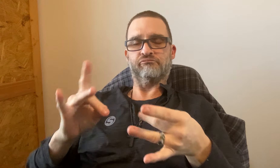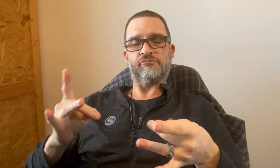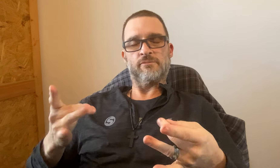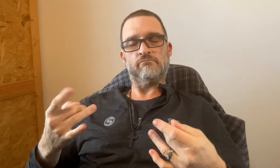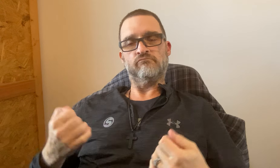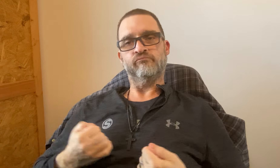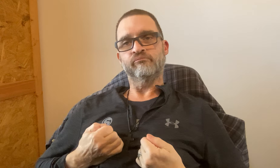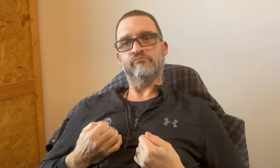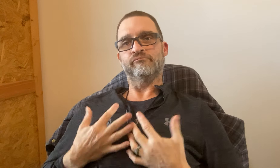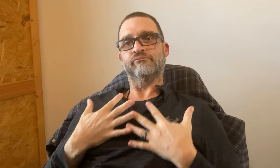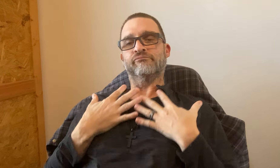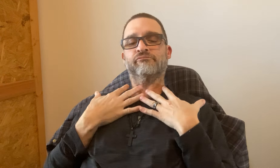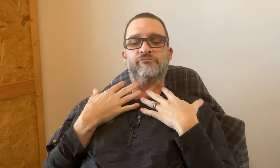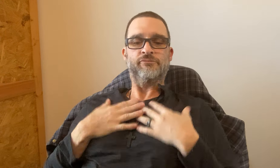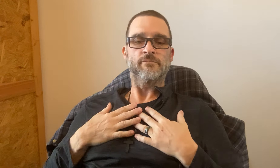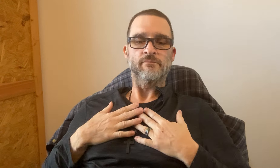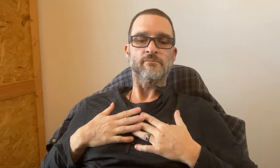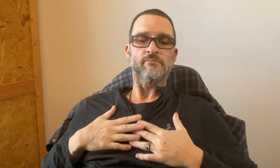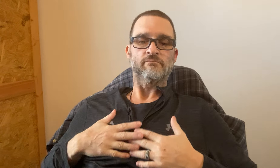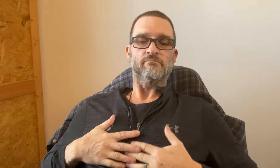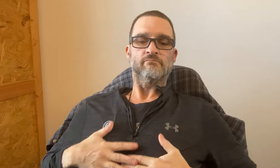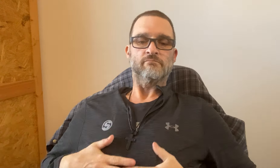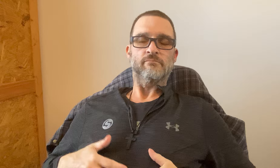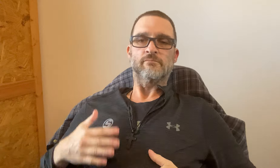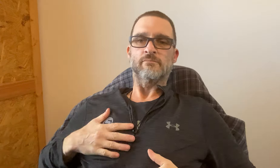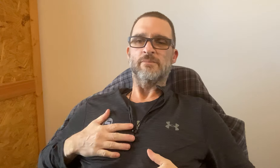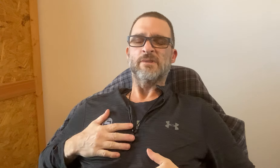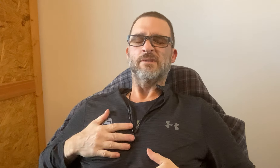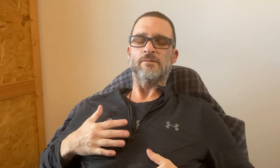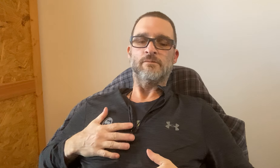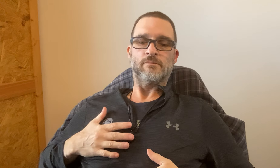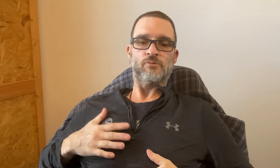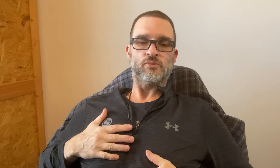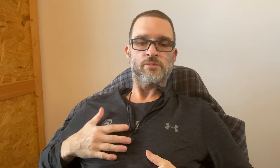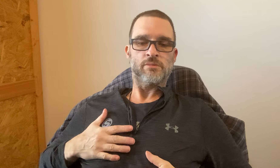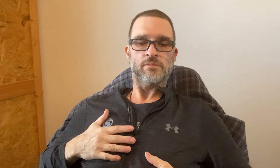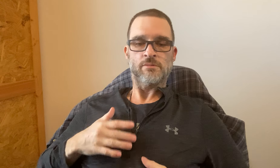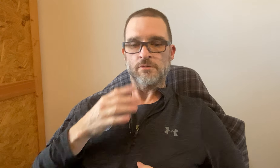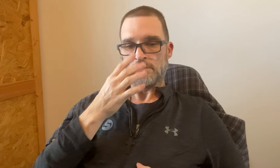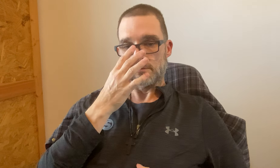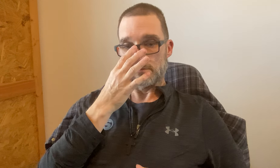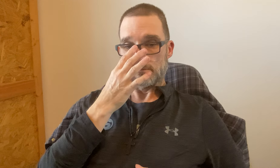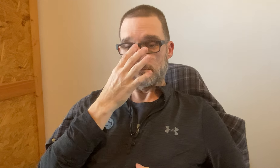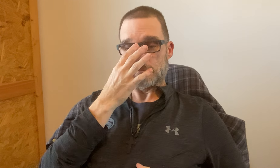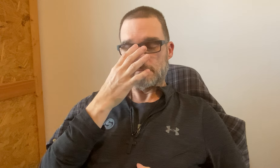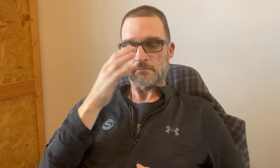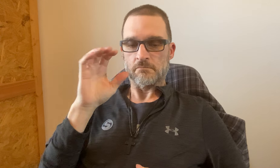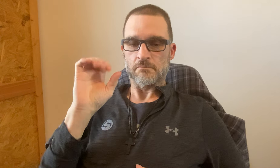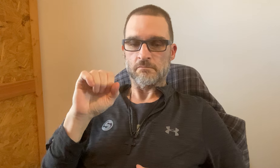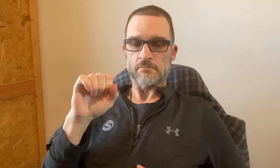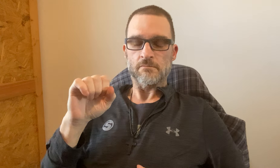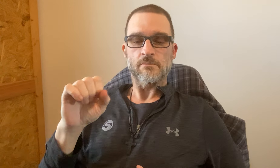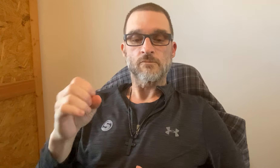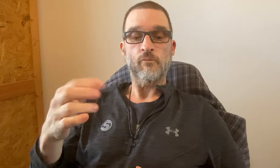For all the comments has been an inspiration to me.